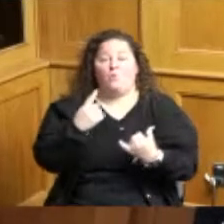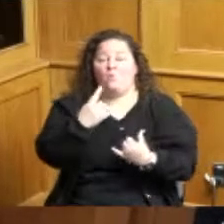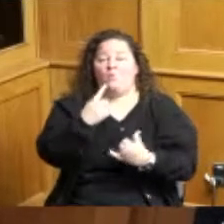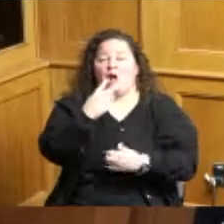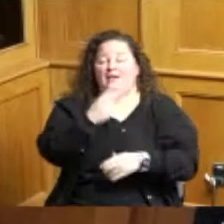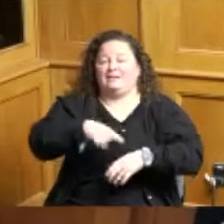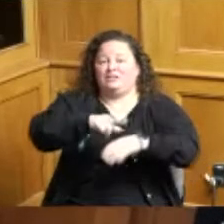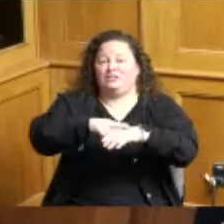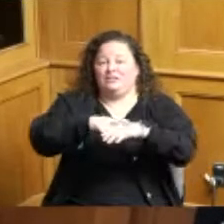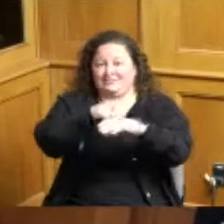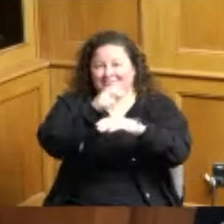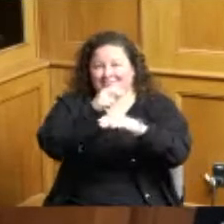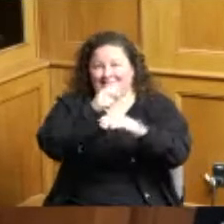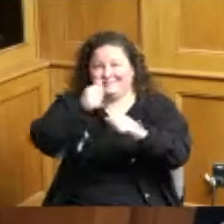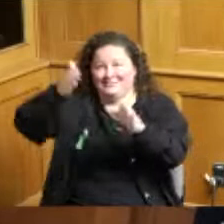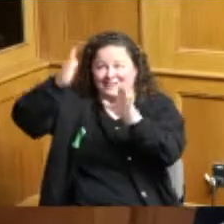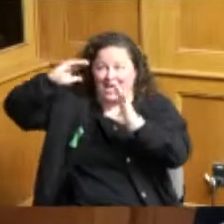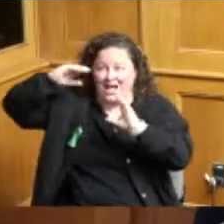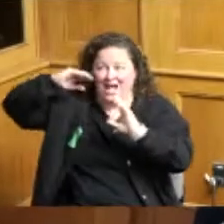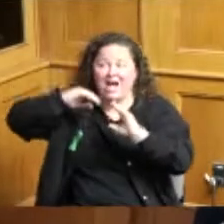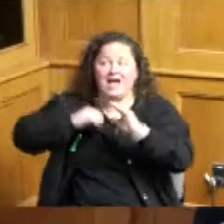indivisible with liberty and justice